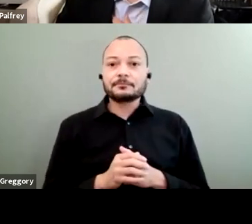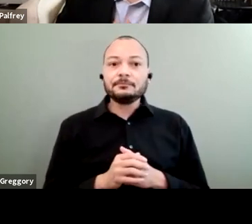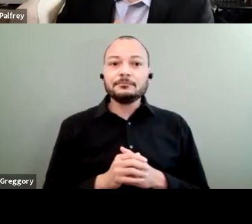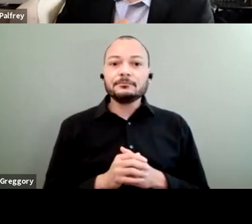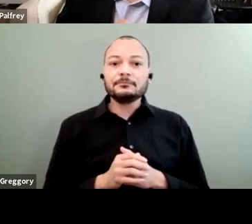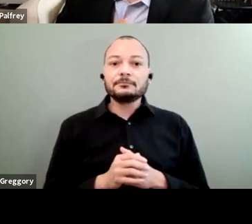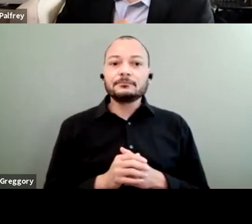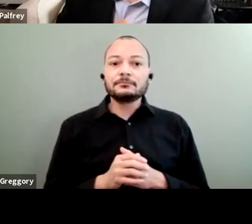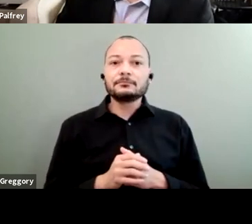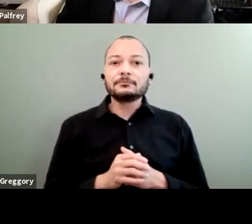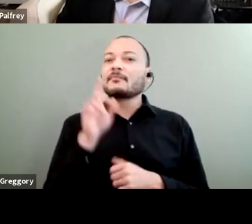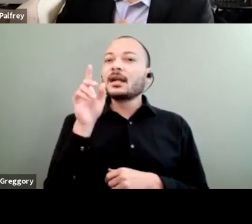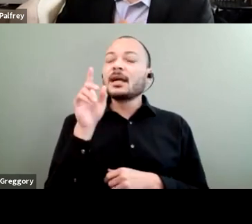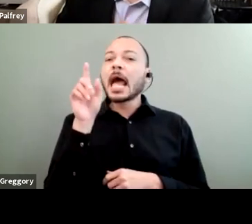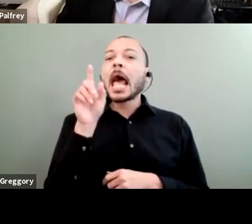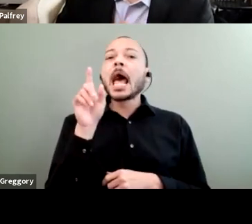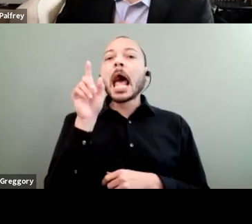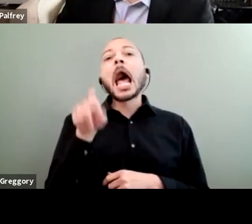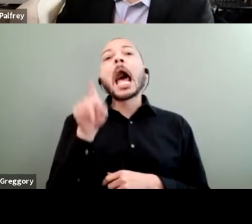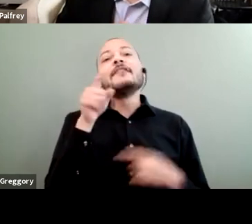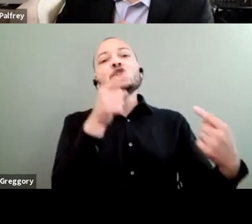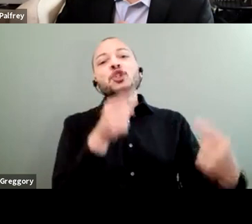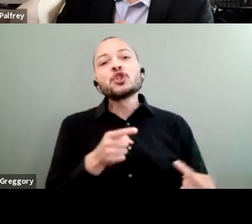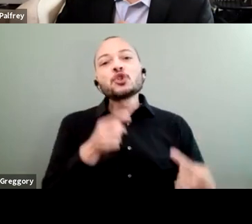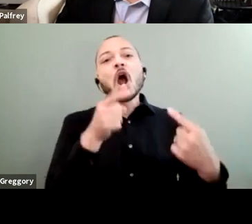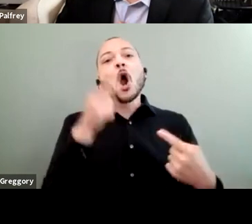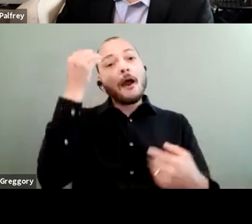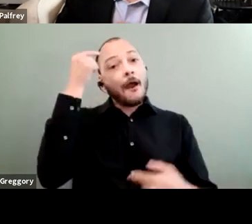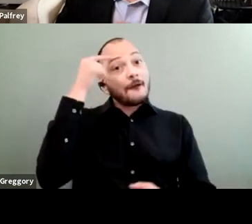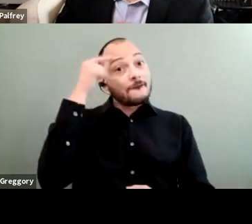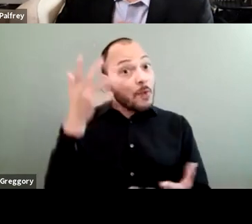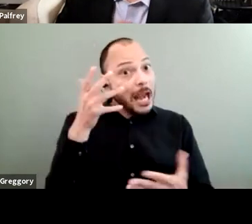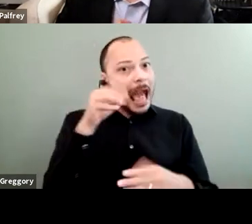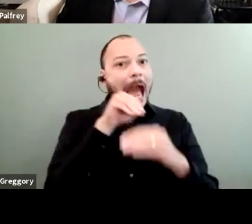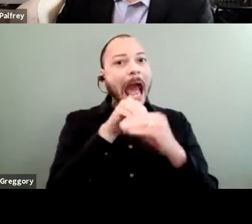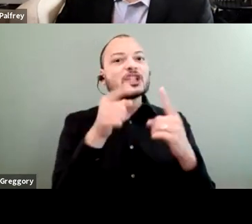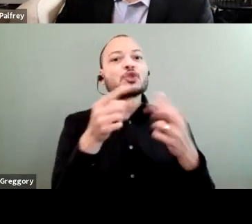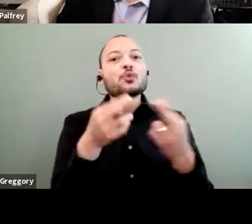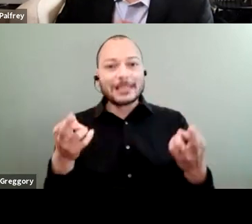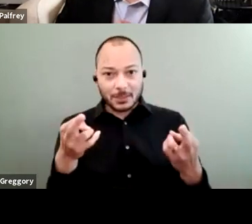to struggle for access to resources. So from when I was growing up,